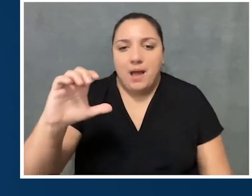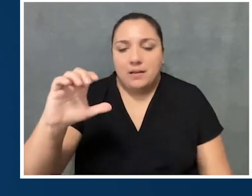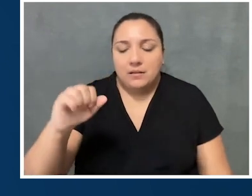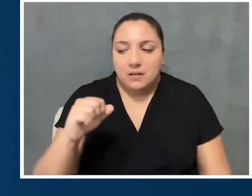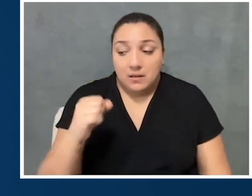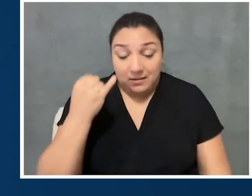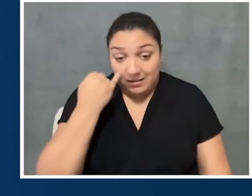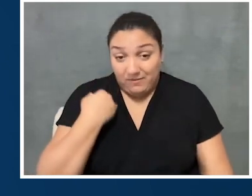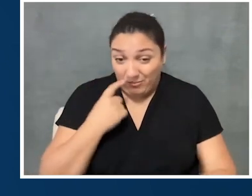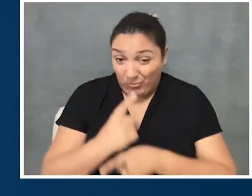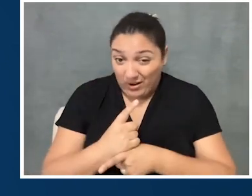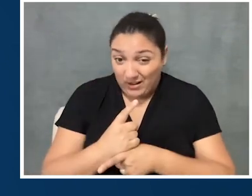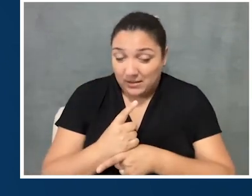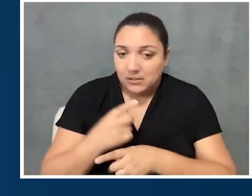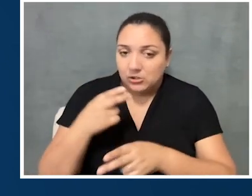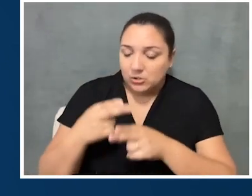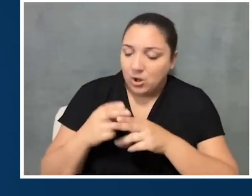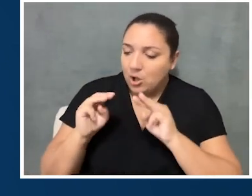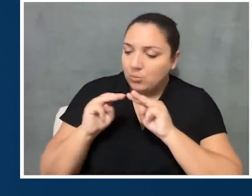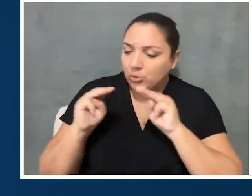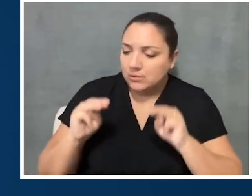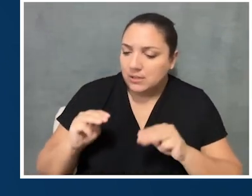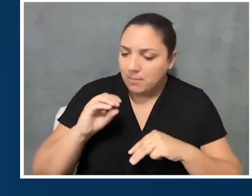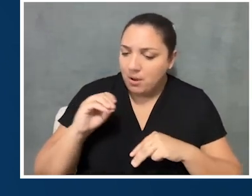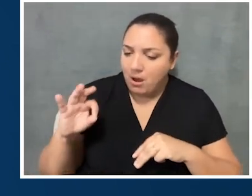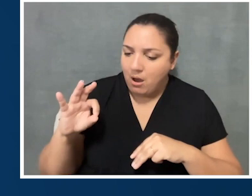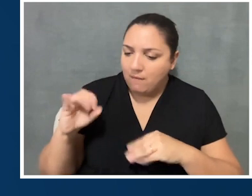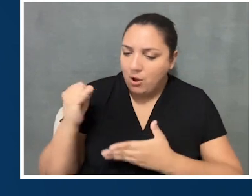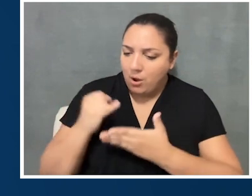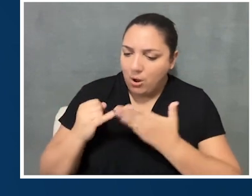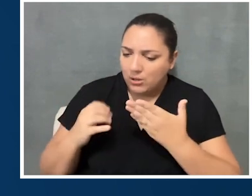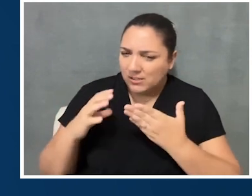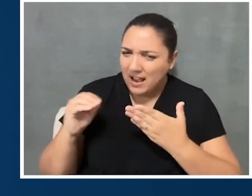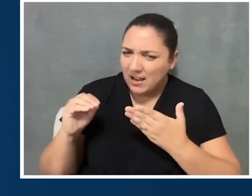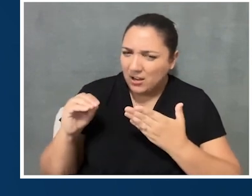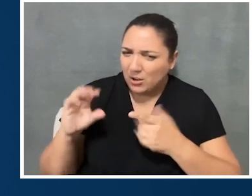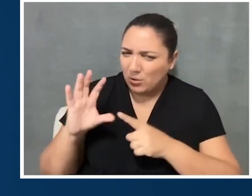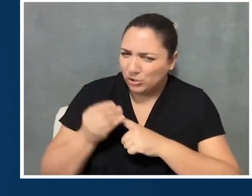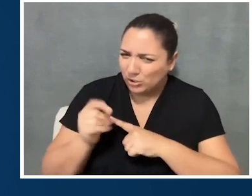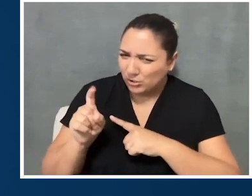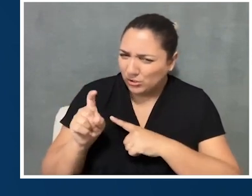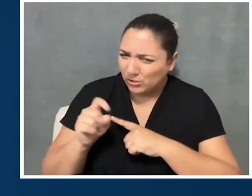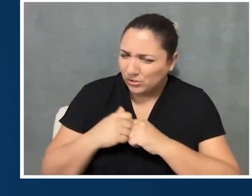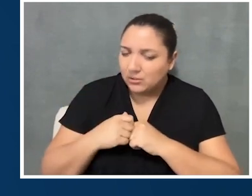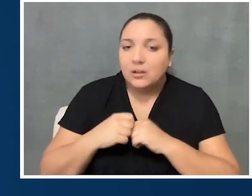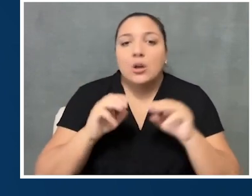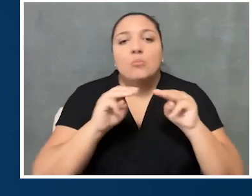And if I get this right, it's the Museum of Arts and Culture. Is that the acronym?